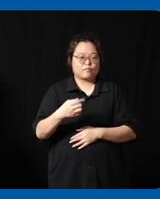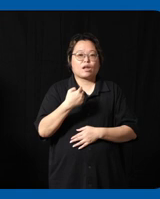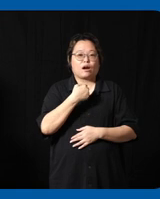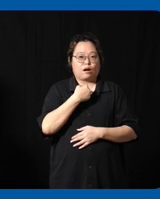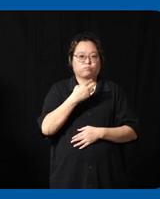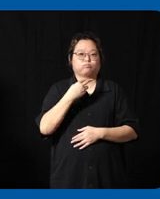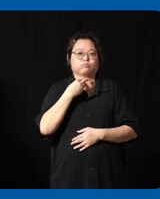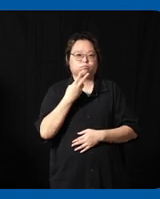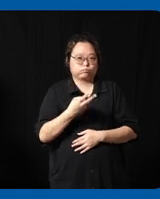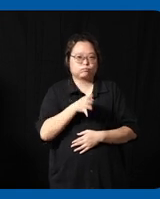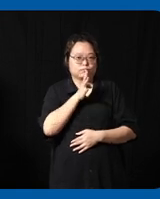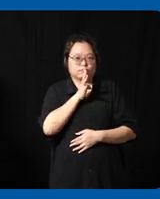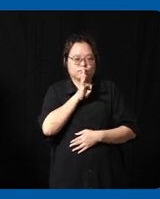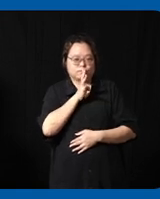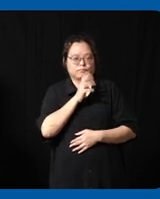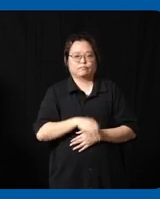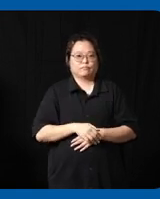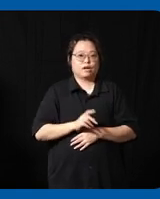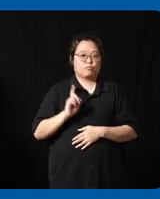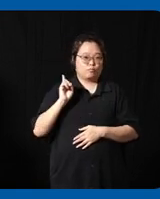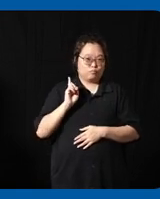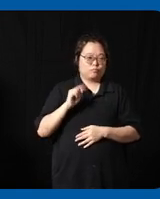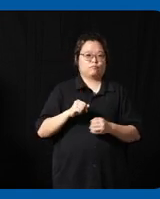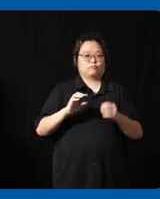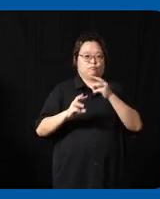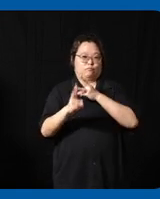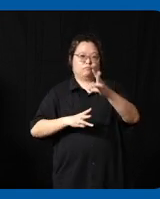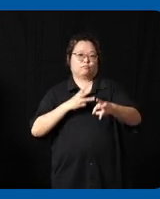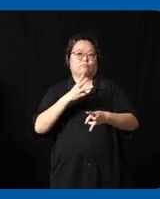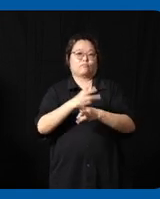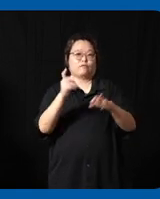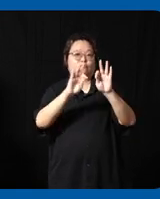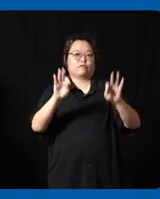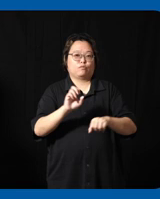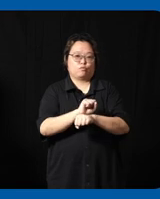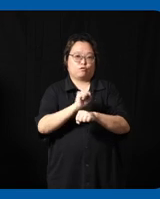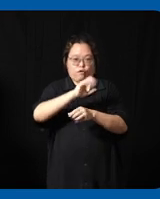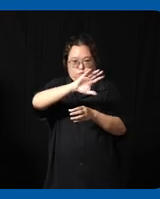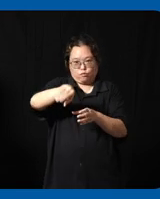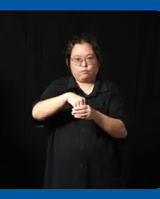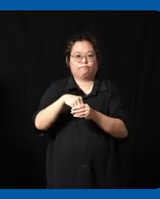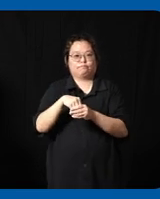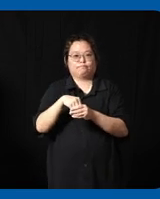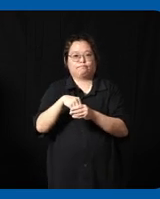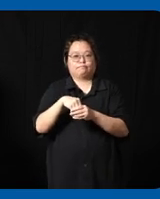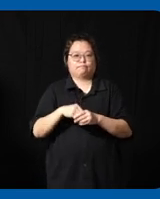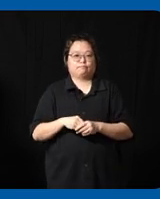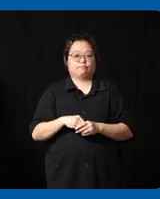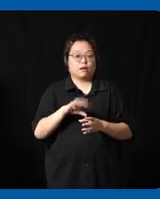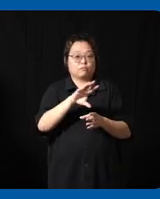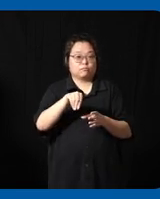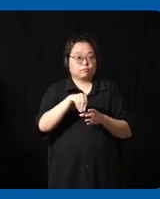so this is the global framework that we have for inclusion driving inclusion uh which can also be